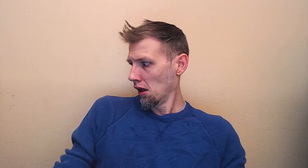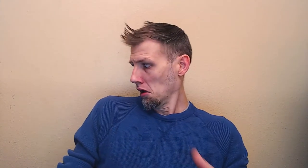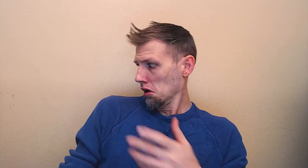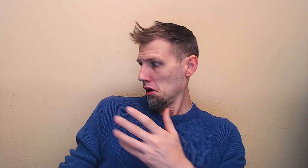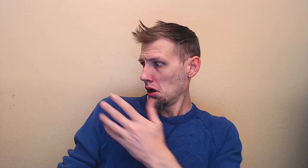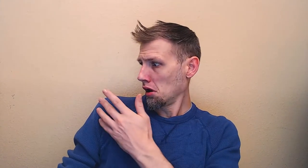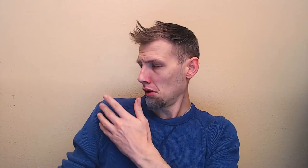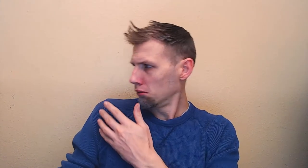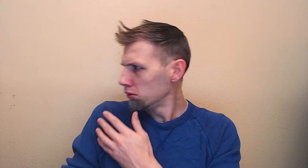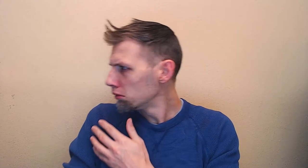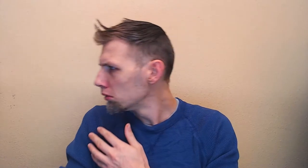(a tremolando)